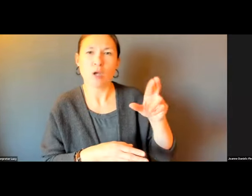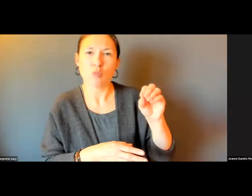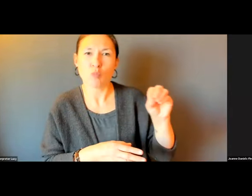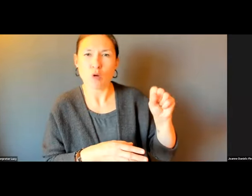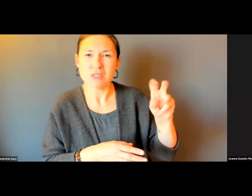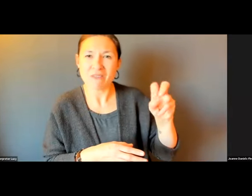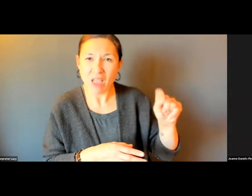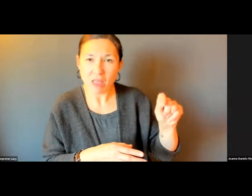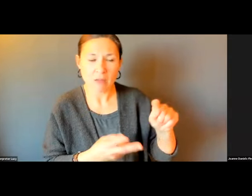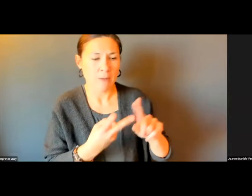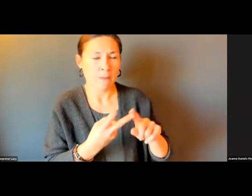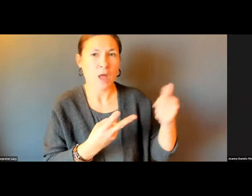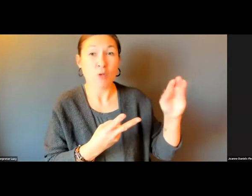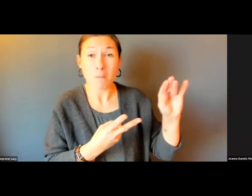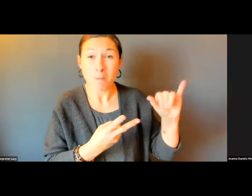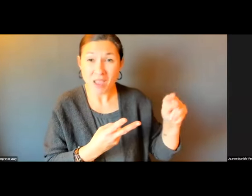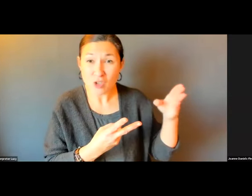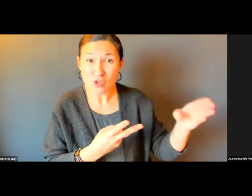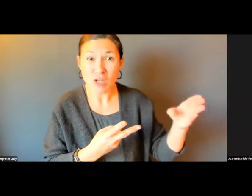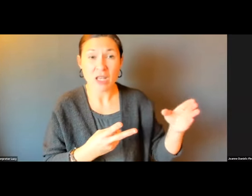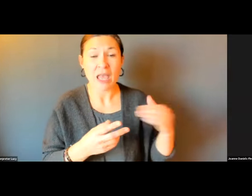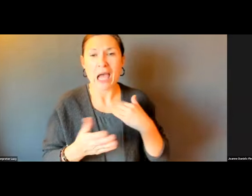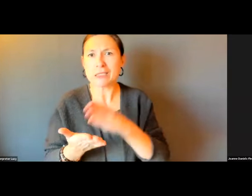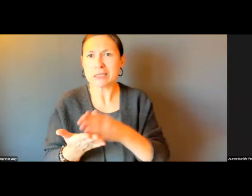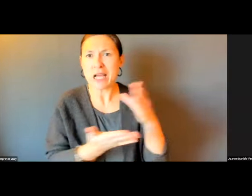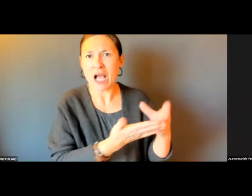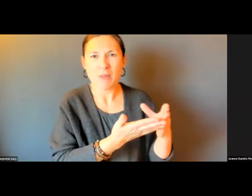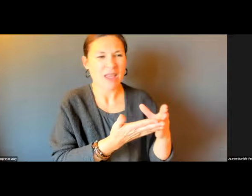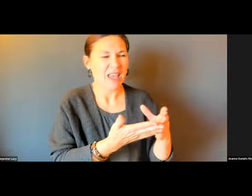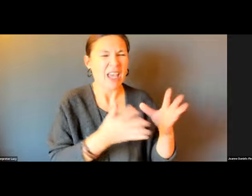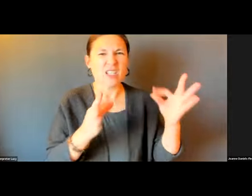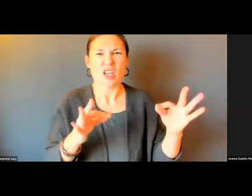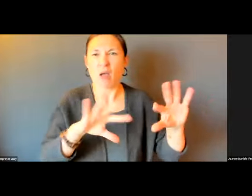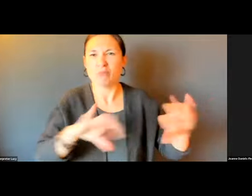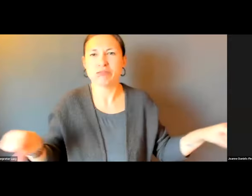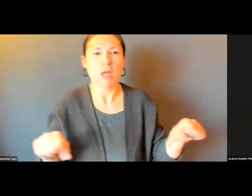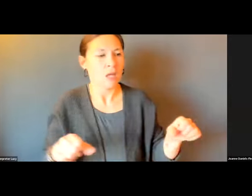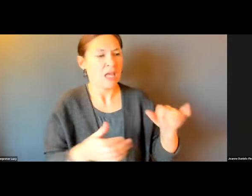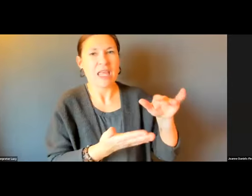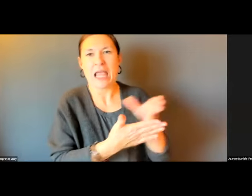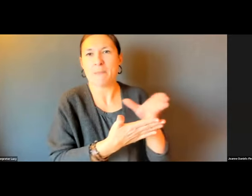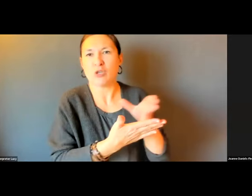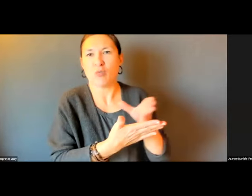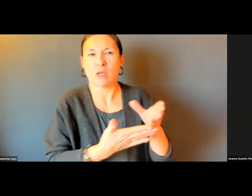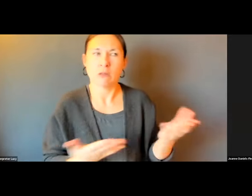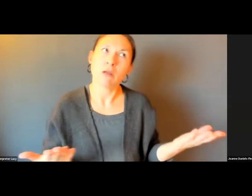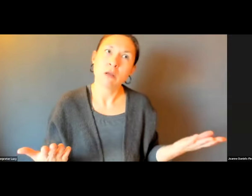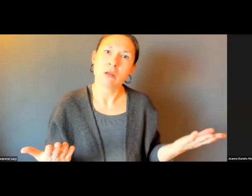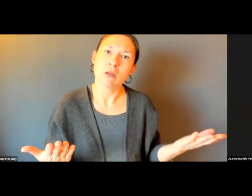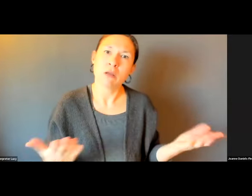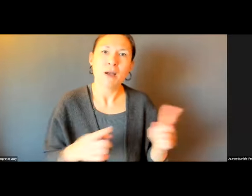ROOSEVELT STREET HAD A BUS STOP AND THE BLOCK STREET BEFORE US, MAIN STREET HAD A BUS STOP. THEY DECIDED TO SPLIT THE